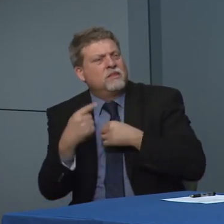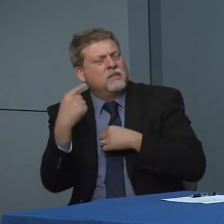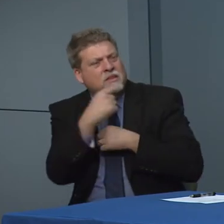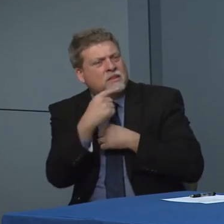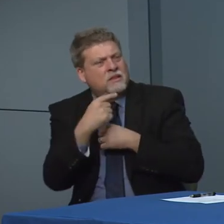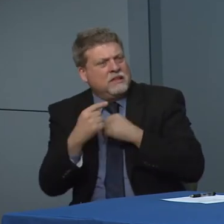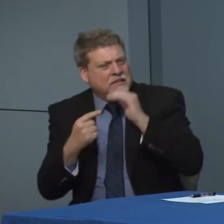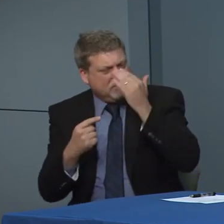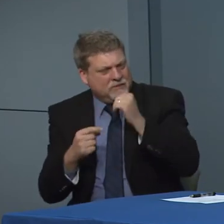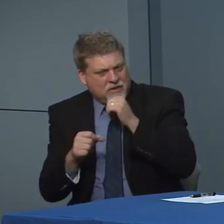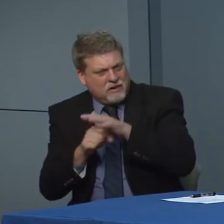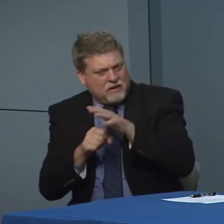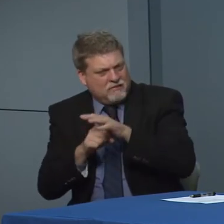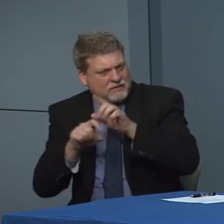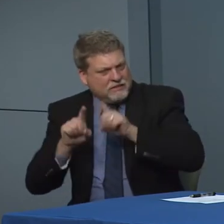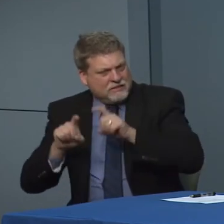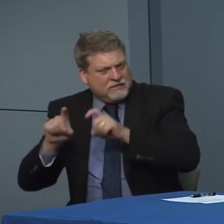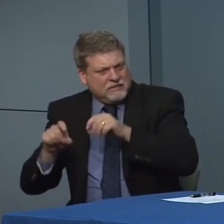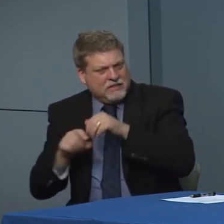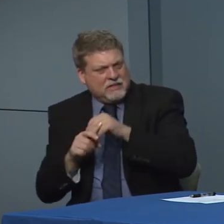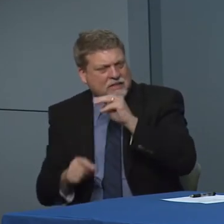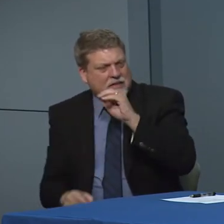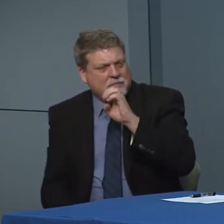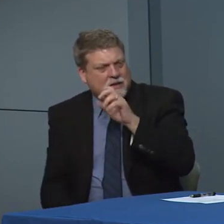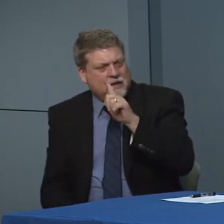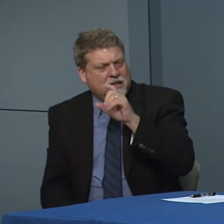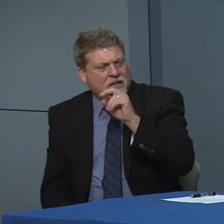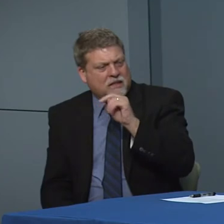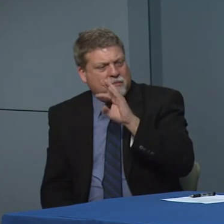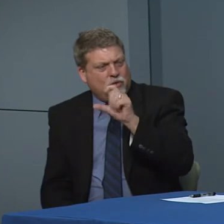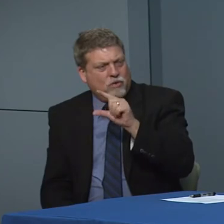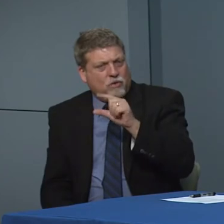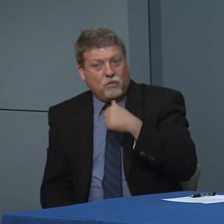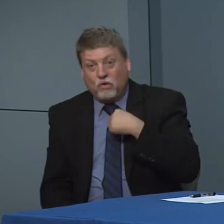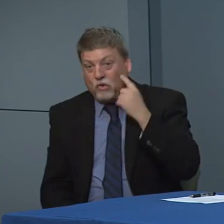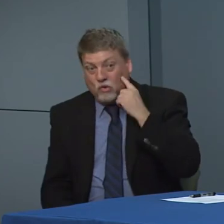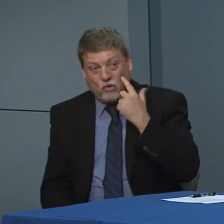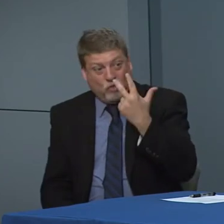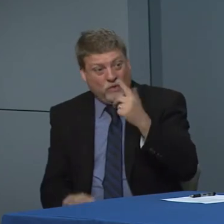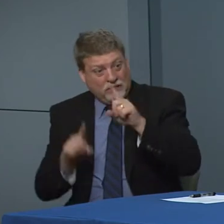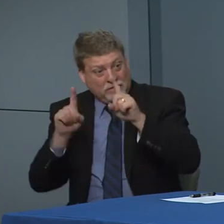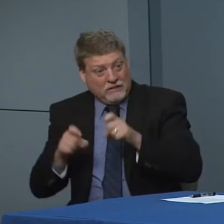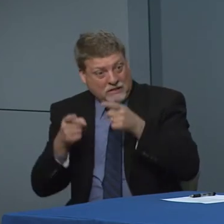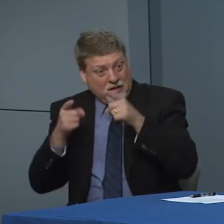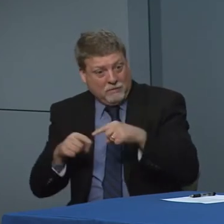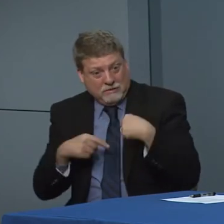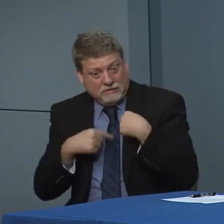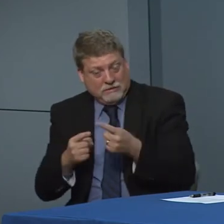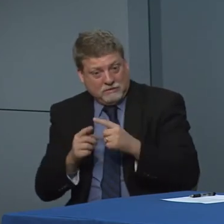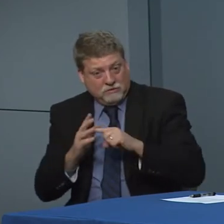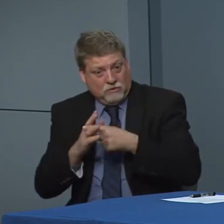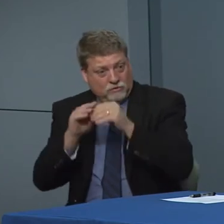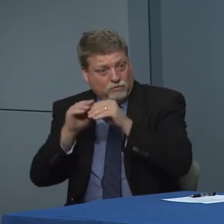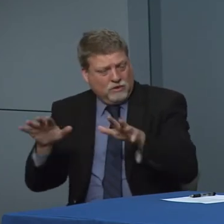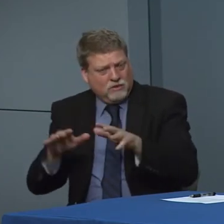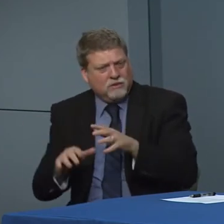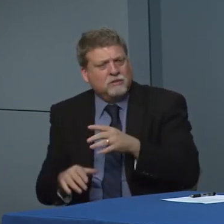seems to be of a severe shortage and testing happening in Mecklenburg County for hearing only 3 test actually been done since the outbreak started. He speaks specifically